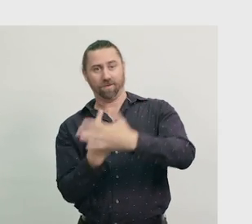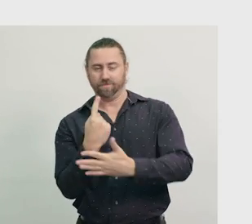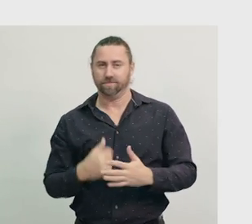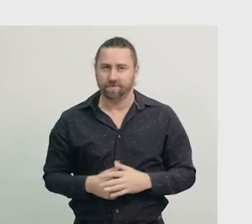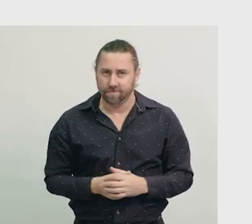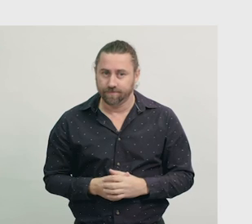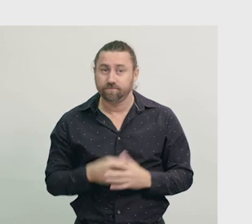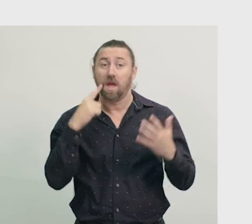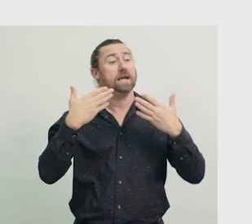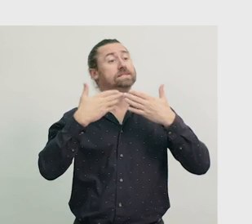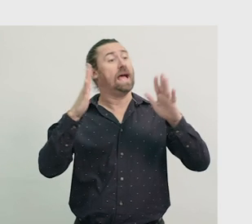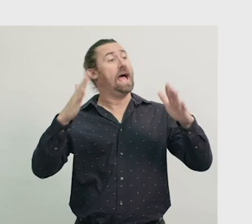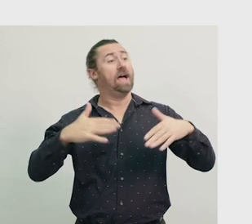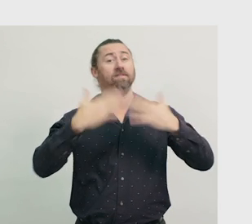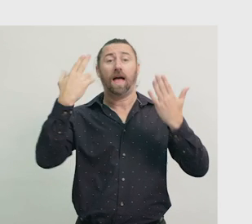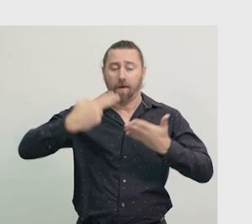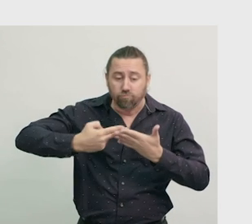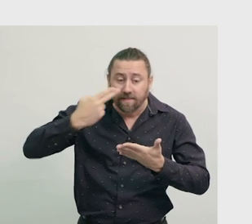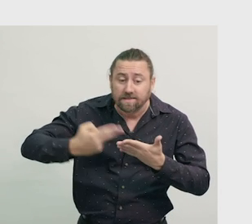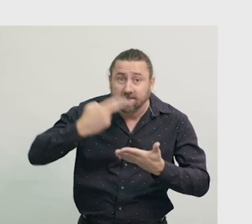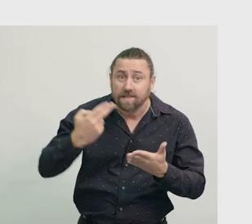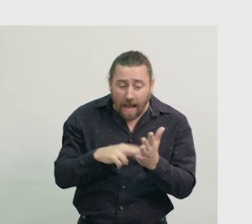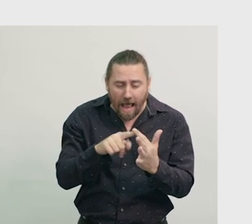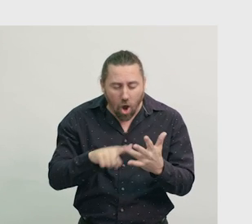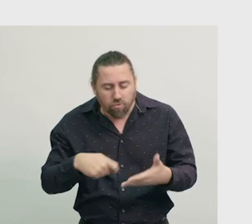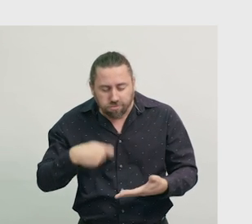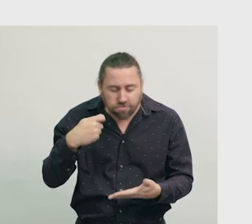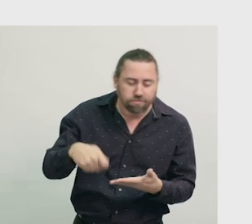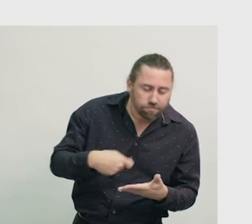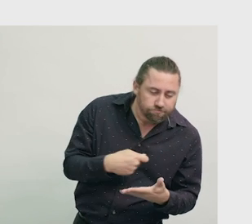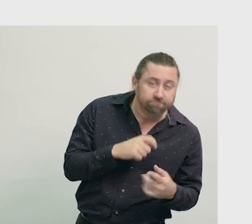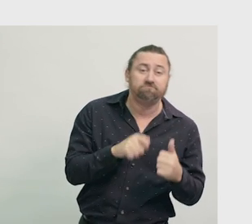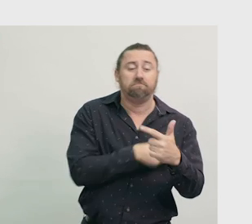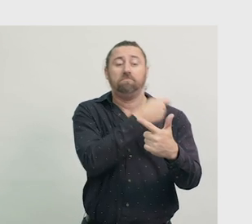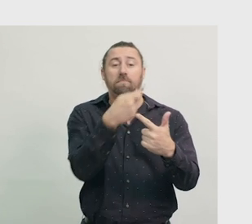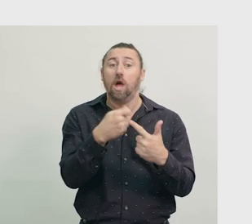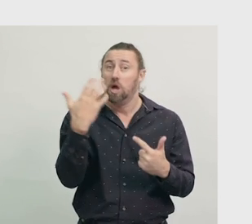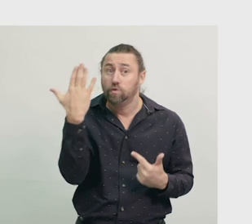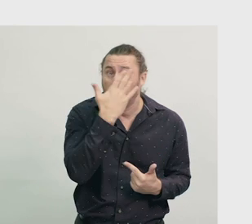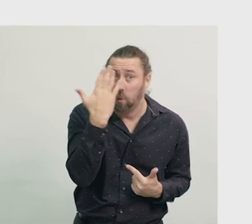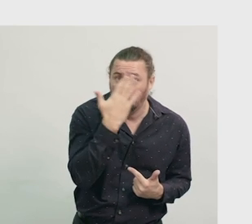At the beginning of the day, Neo eats his breakfast. Next, he arrives at school.